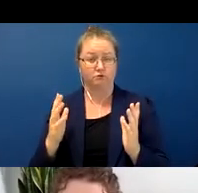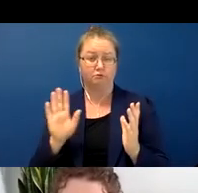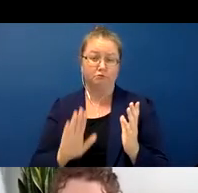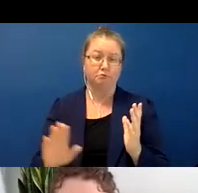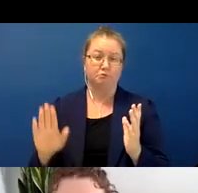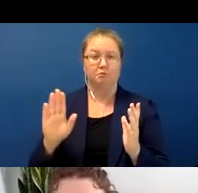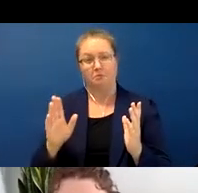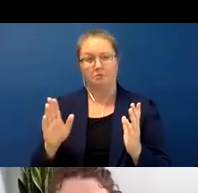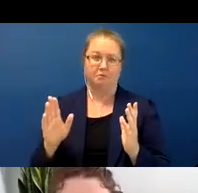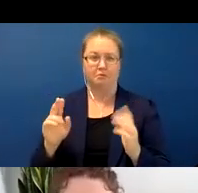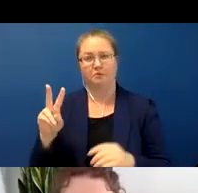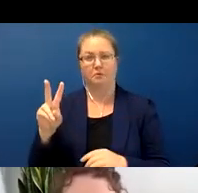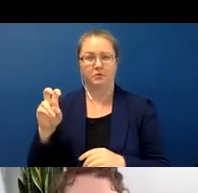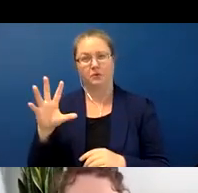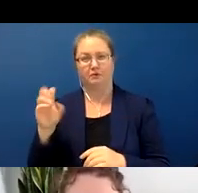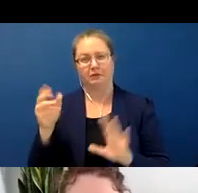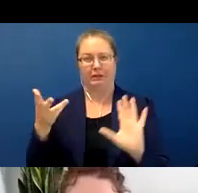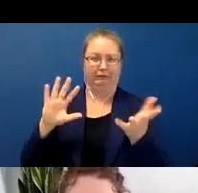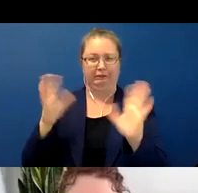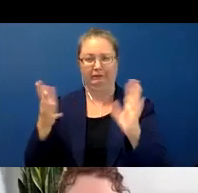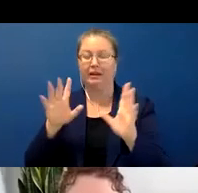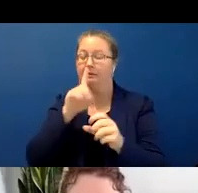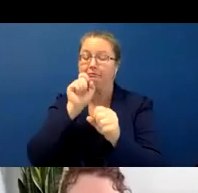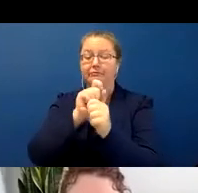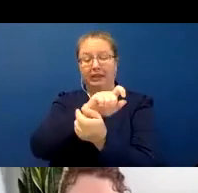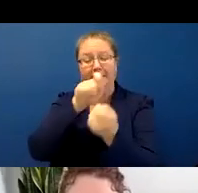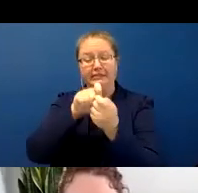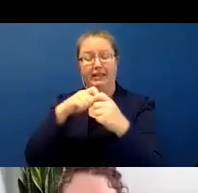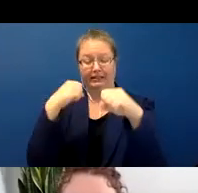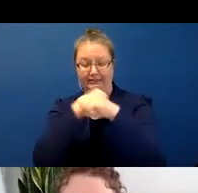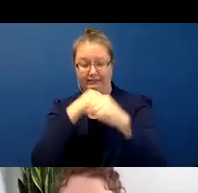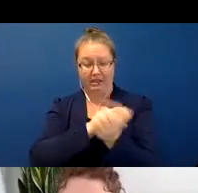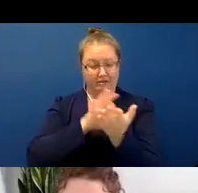000 signers - we really don't have a good grasp on how many signers there are because